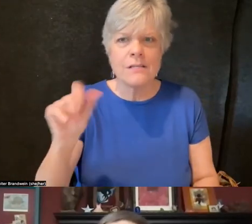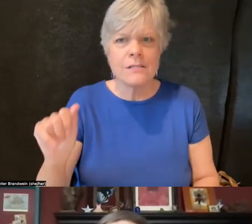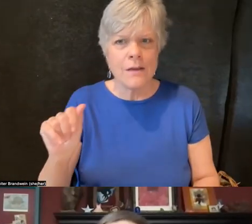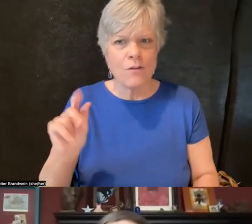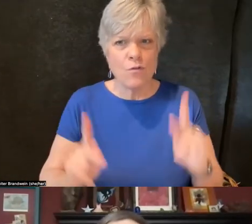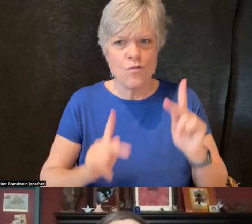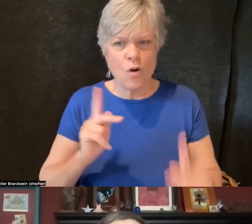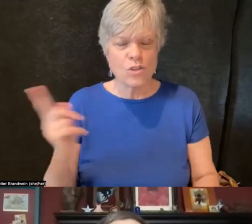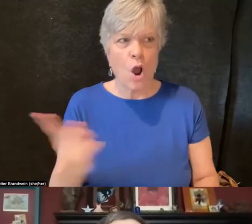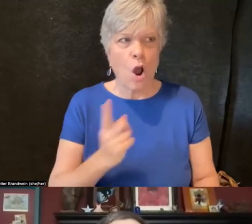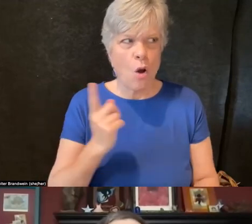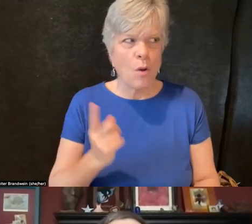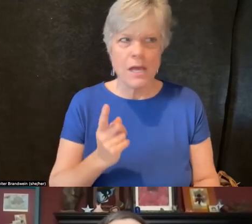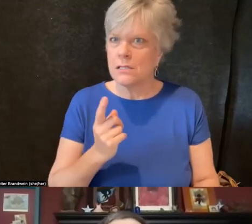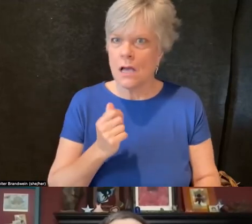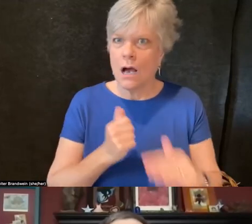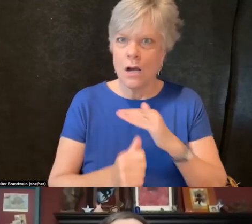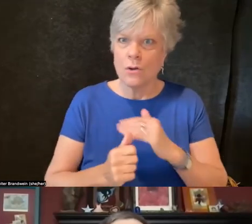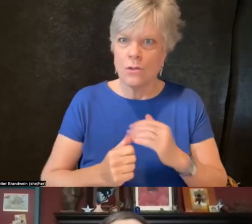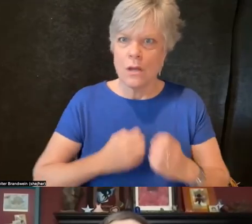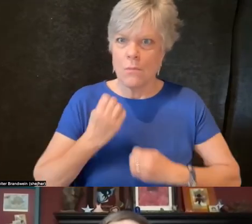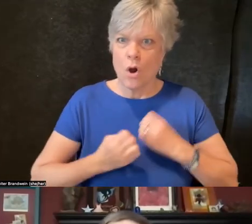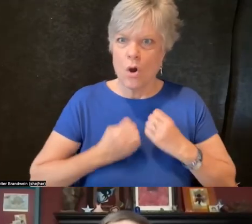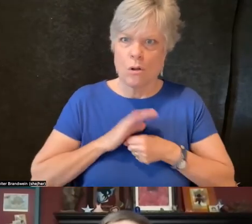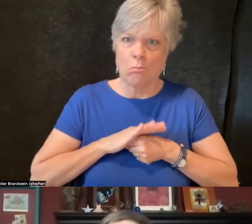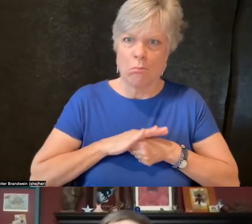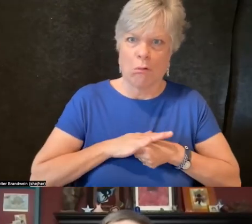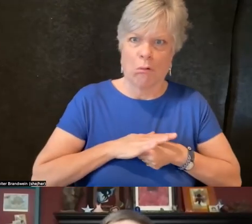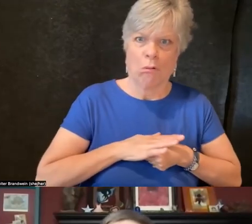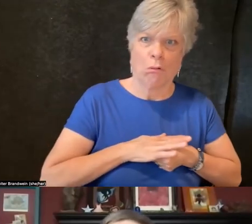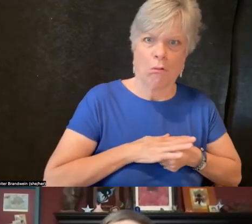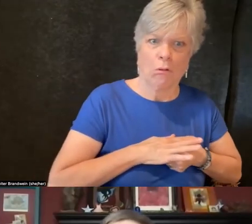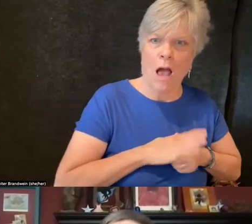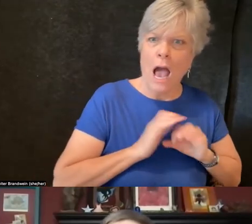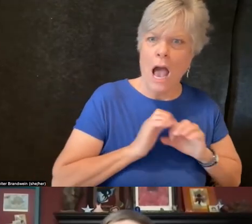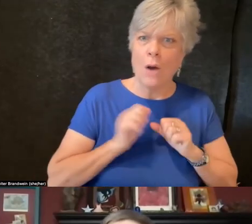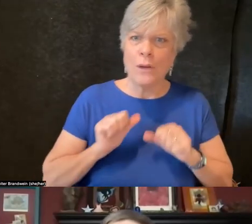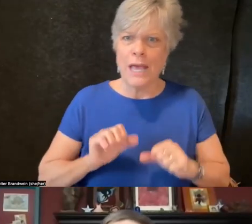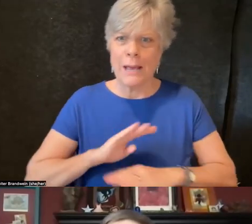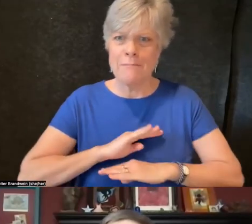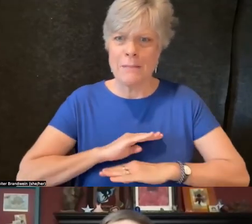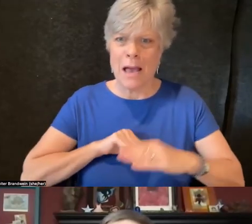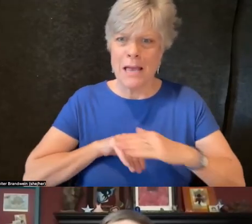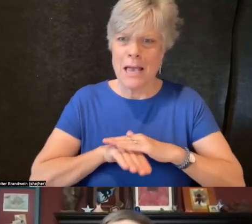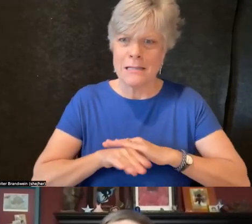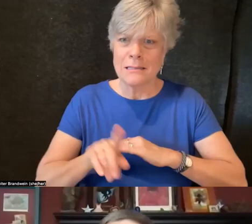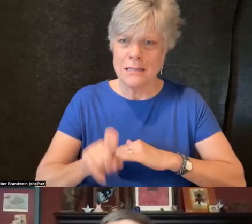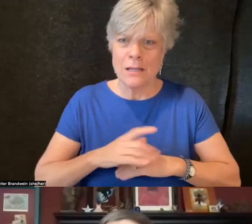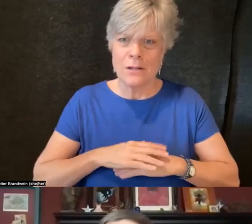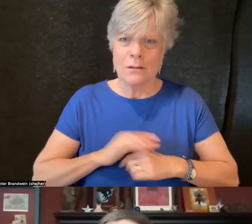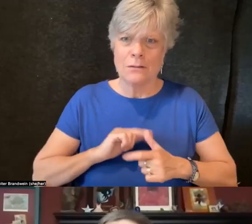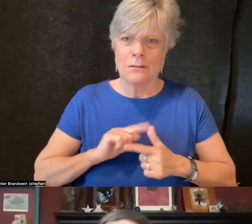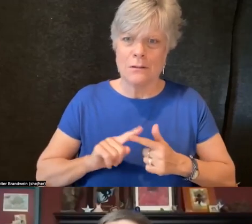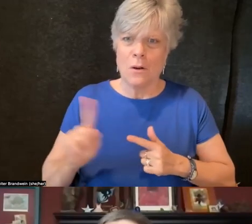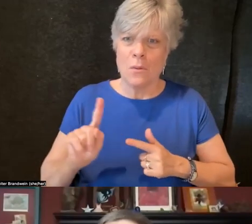of wondering how can I meet my access needs or where can I get this book digitized